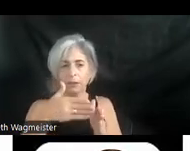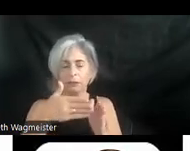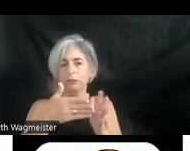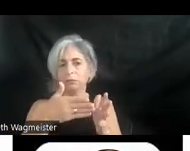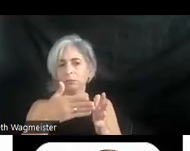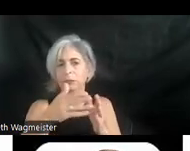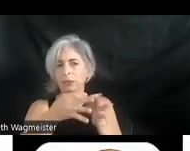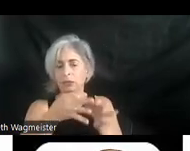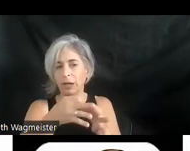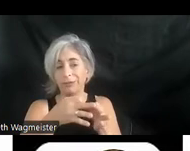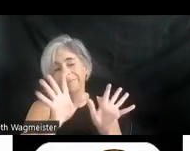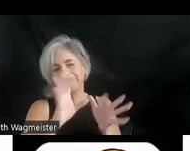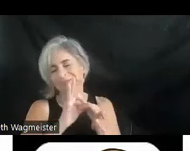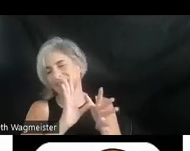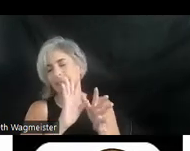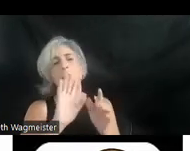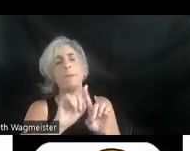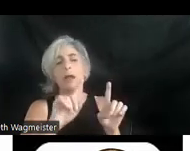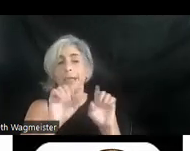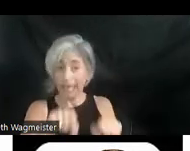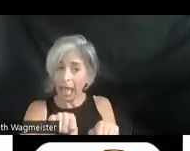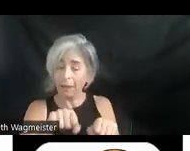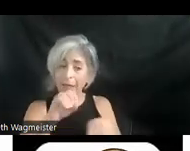I'll leave that go. But they can certainly be that consultant. They can certainly be